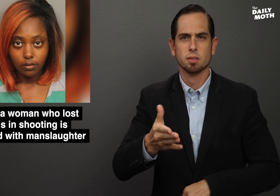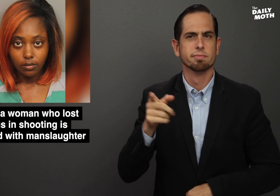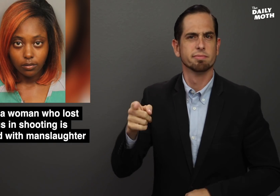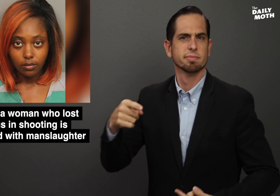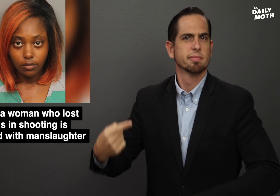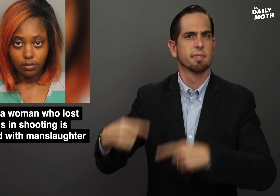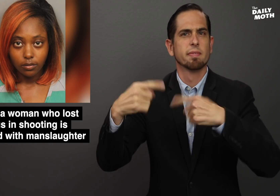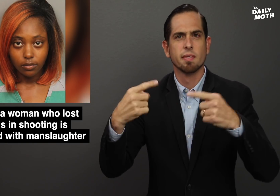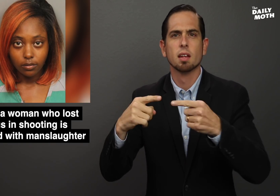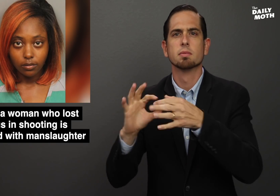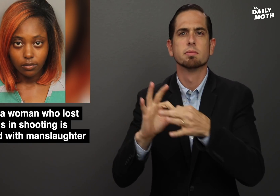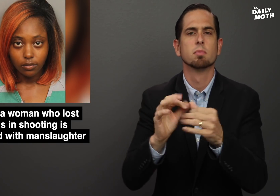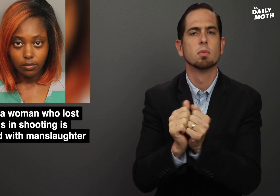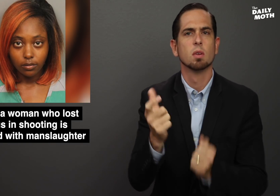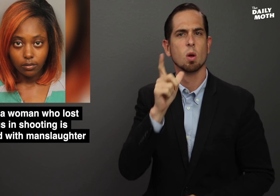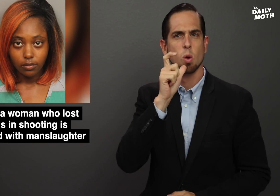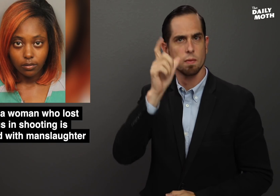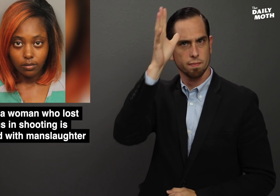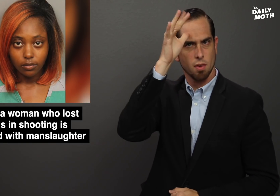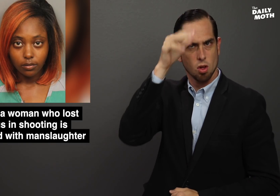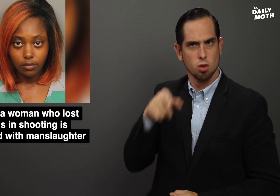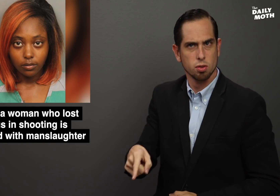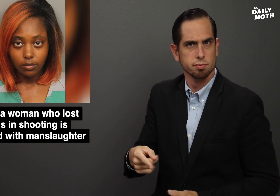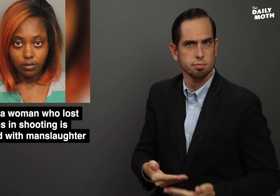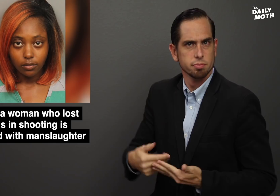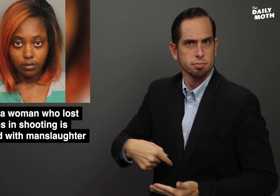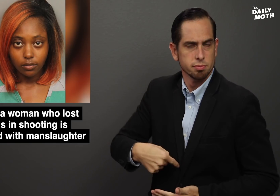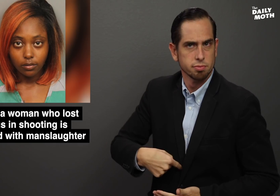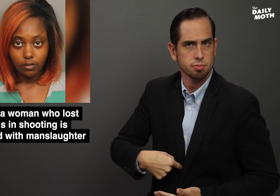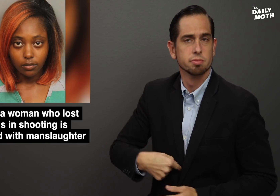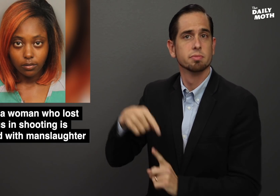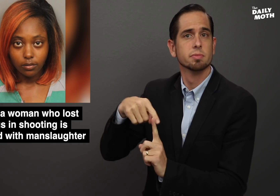an argument about who the father of the child was.